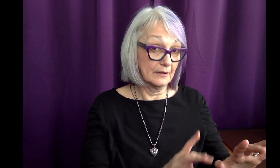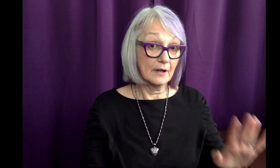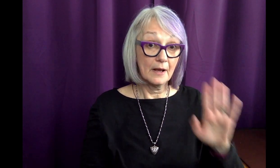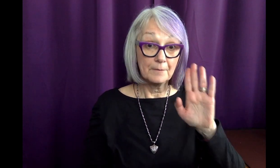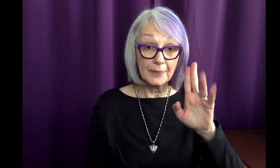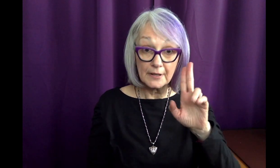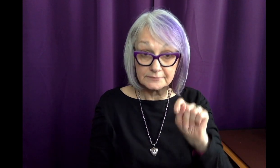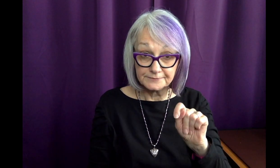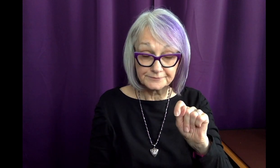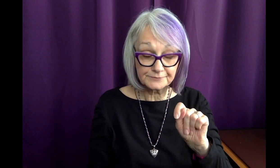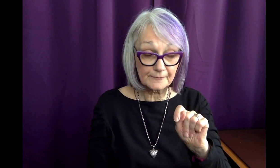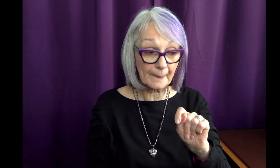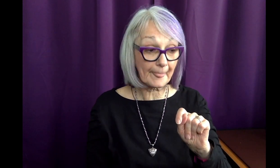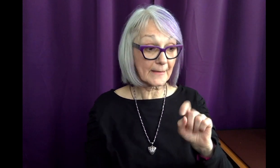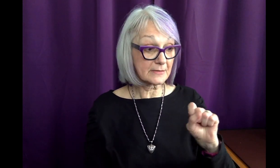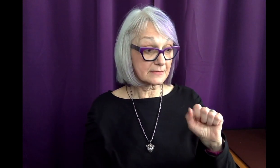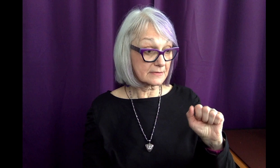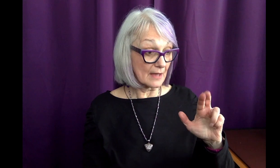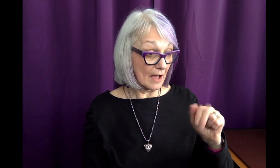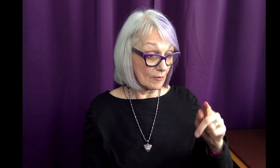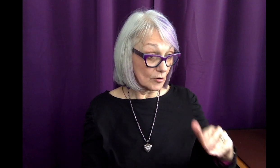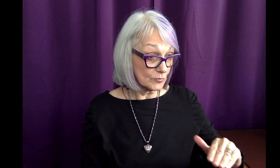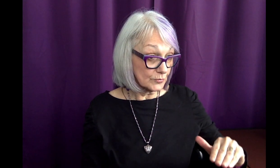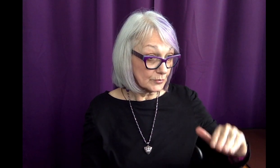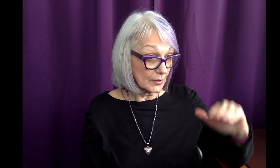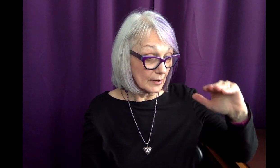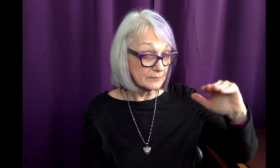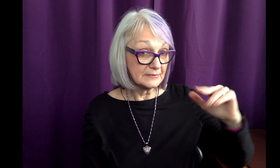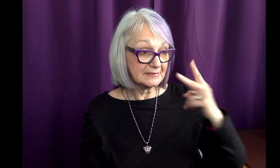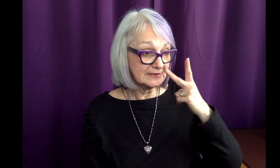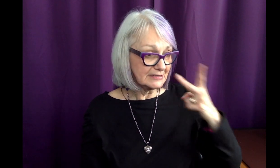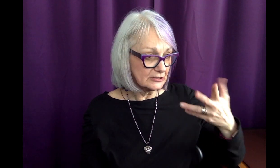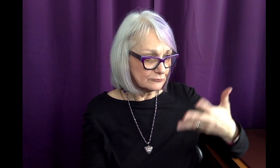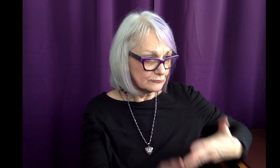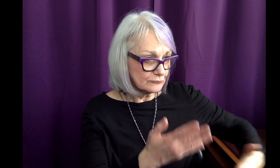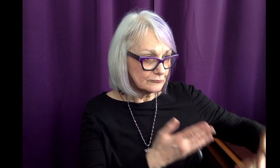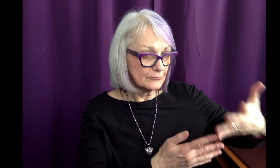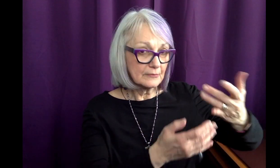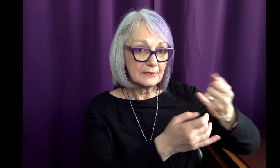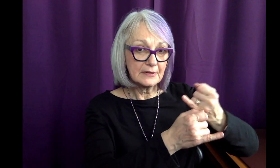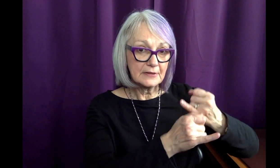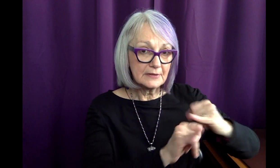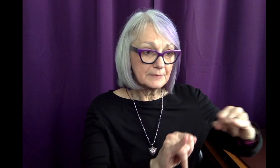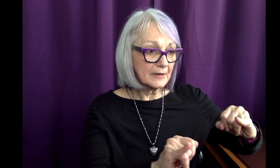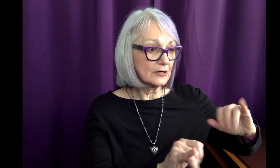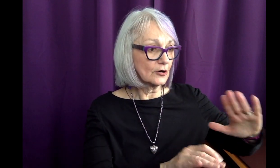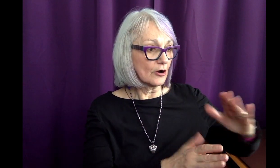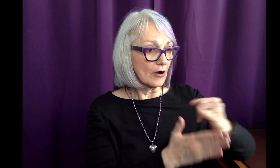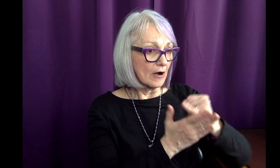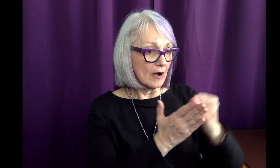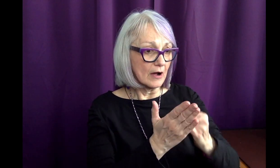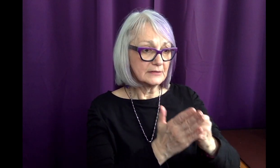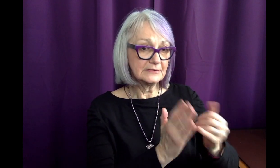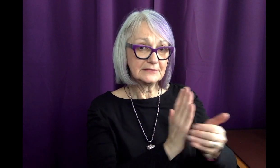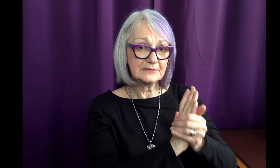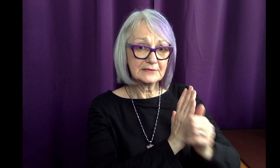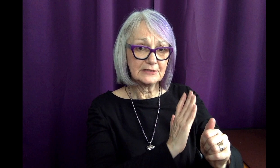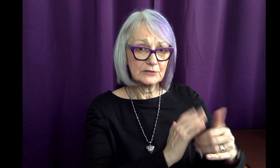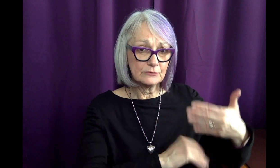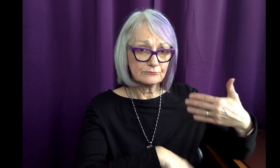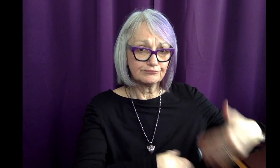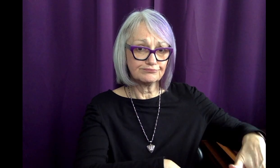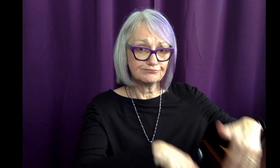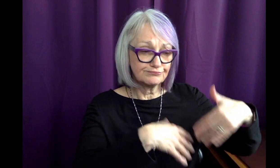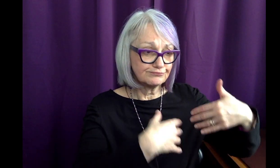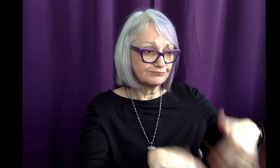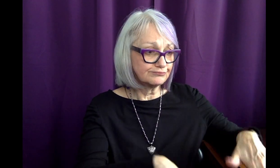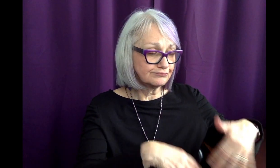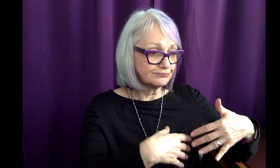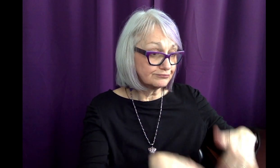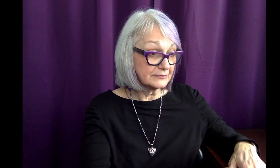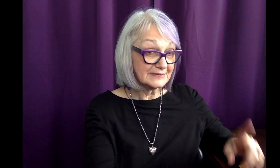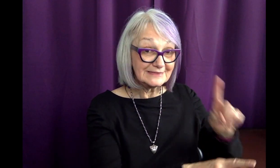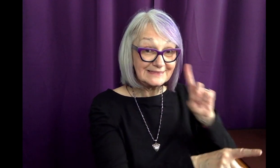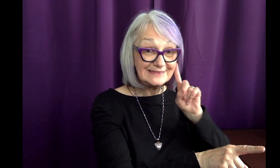However, after watching Sarah grow up as an independent spirit and as an amazing artist